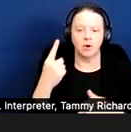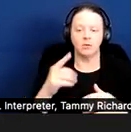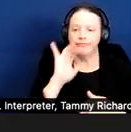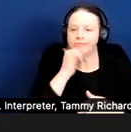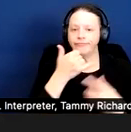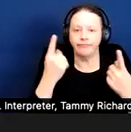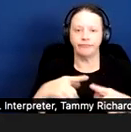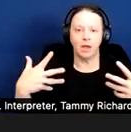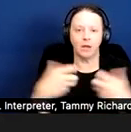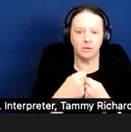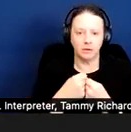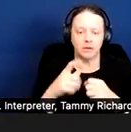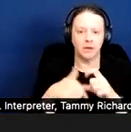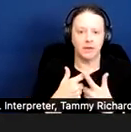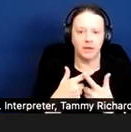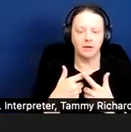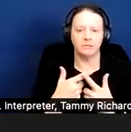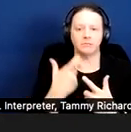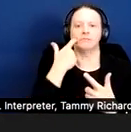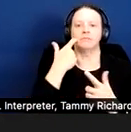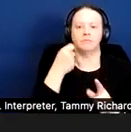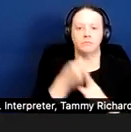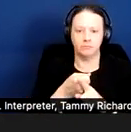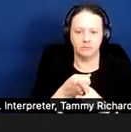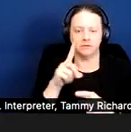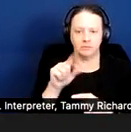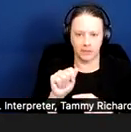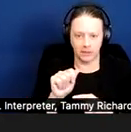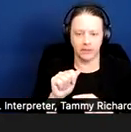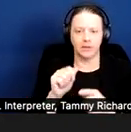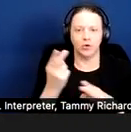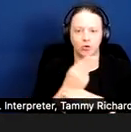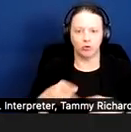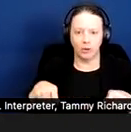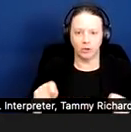becomes newly disabled and uses a compare but they're on a second floor apartment, it